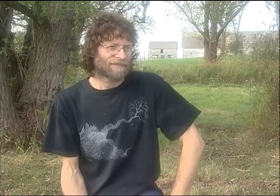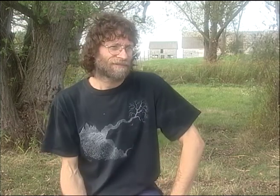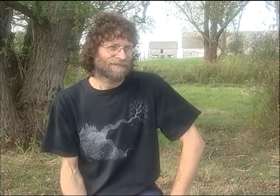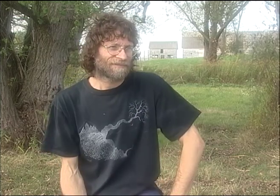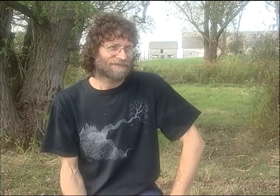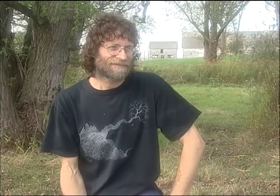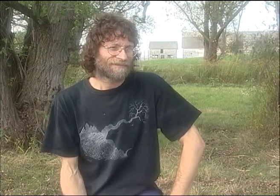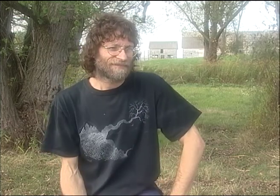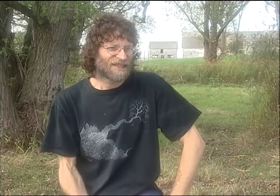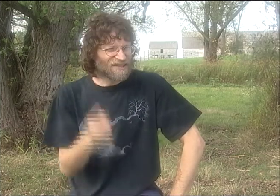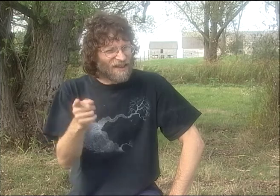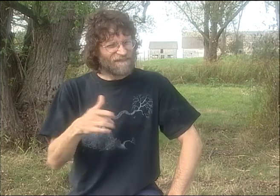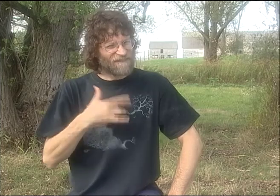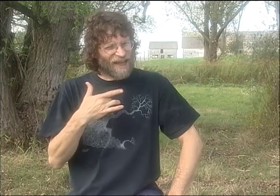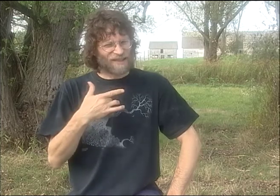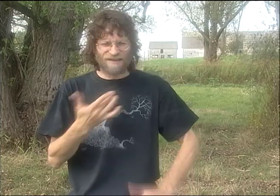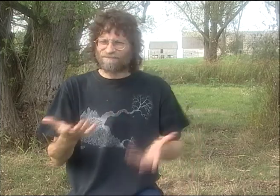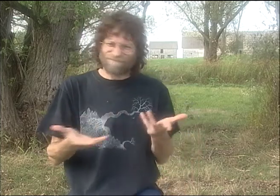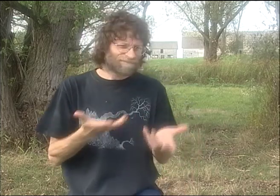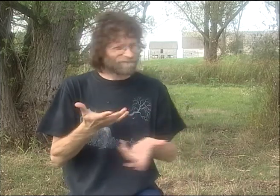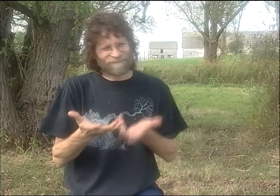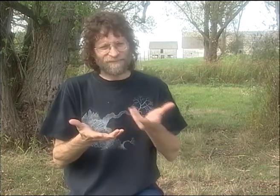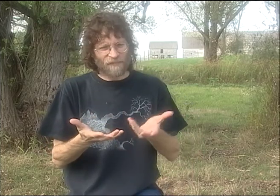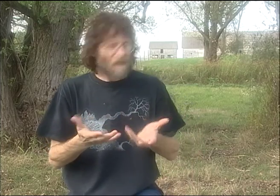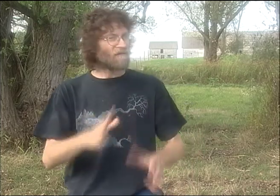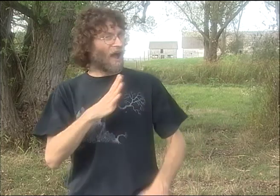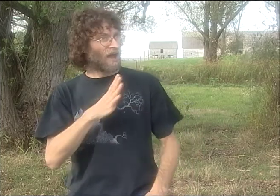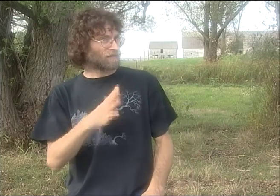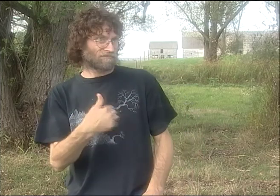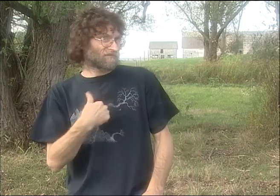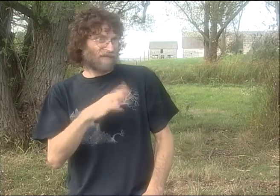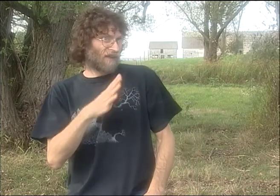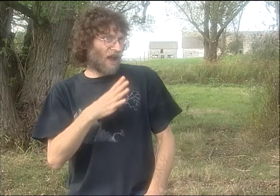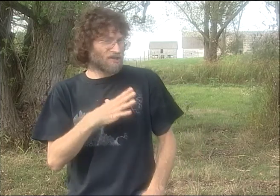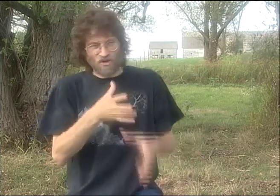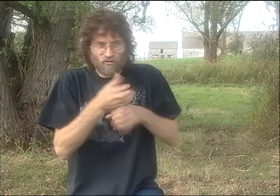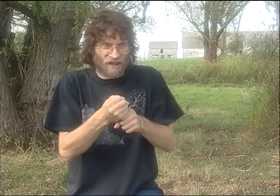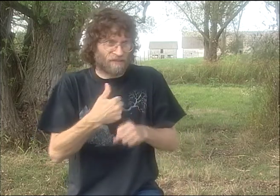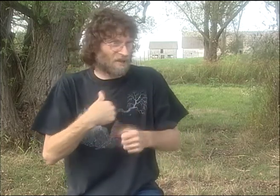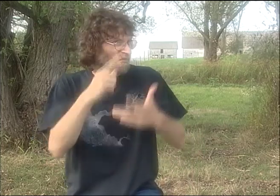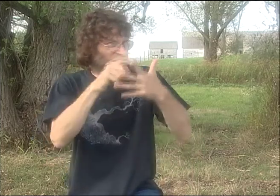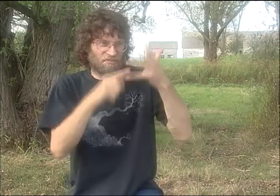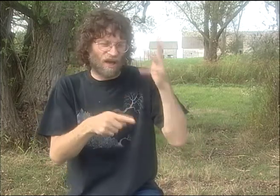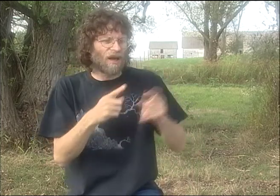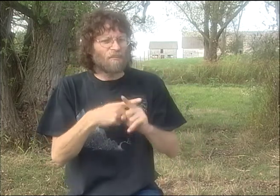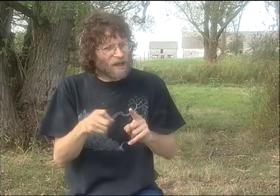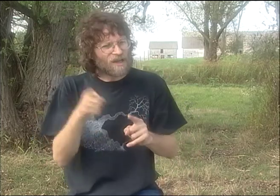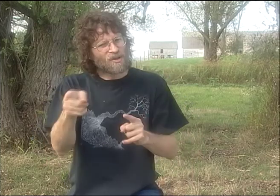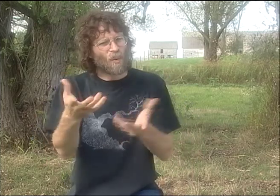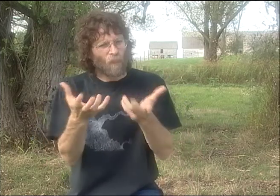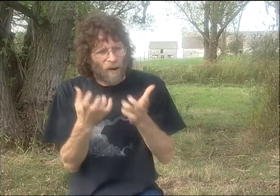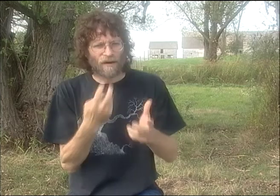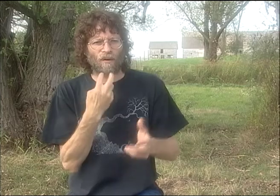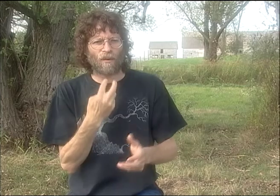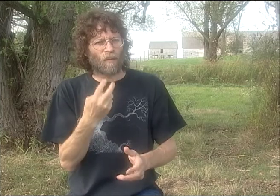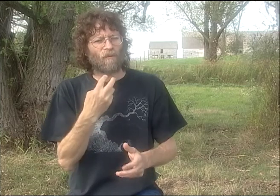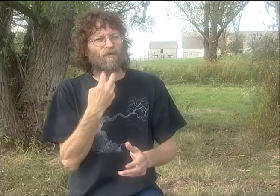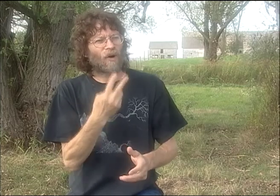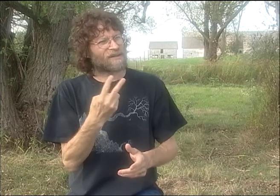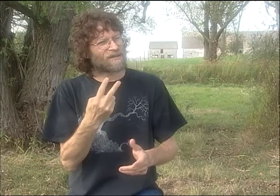BUT DEBBIE WANTED A FEMALE VOICE TO REPRESENT HER. SHE REALLY FELT THAT IT WOULD BE BETTER. AND I, OF COURSE, WAS FINE WITH THAT.